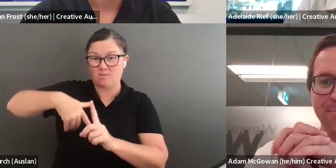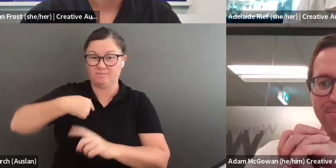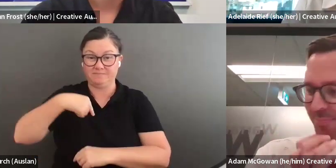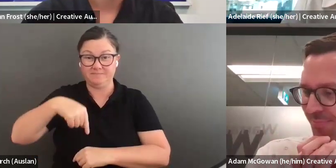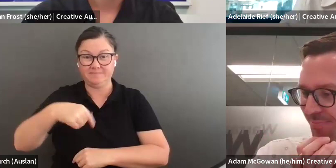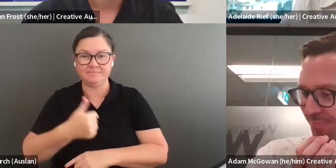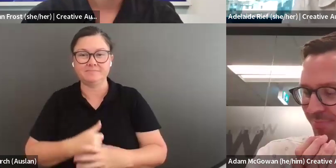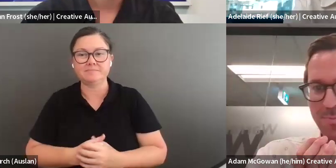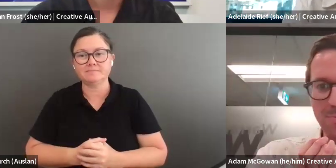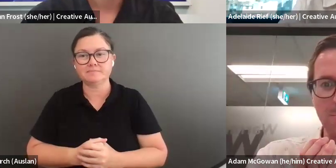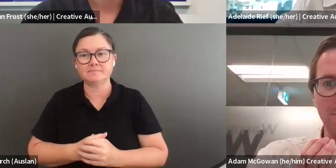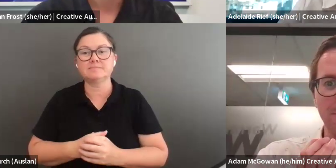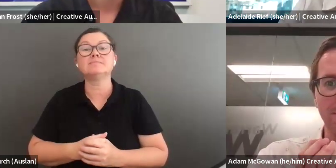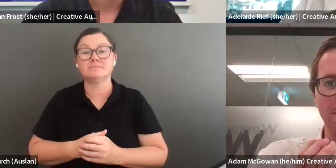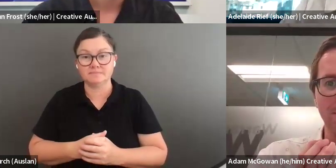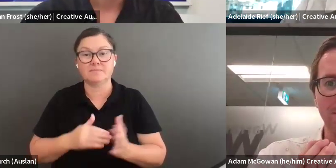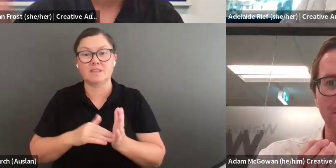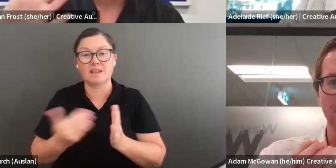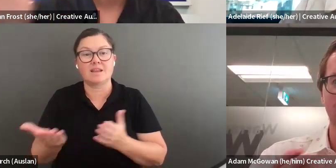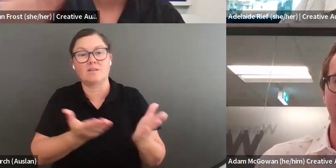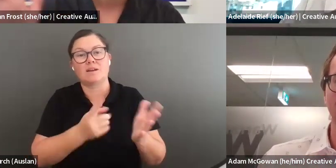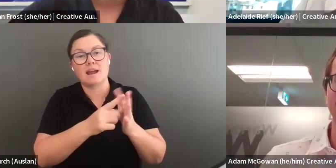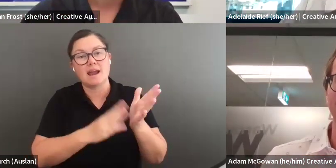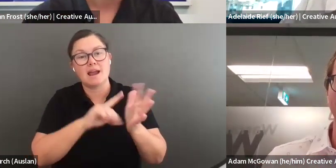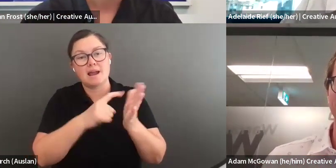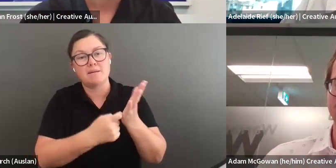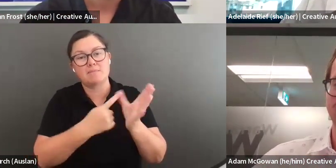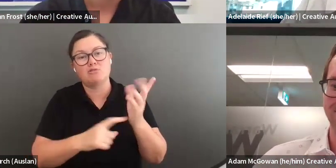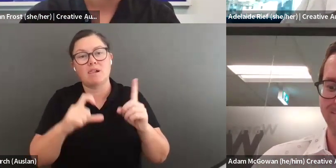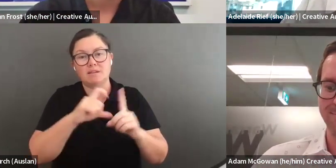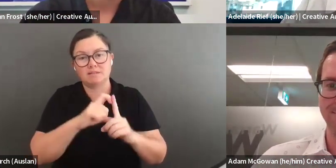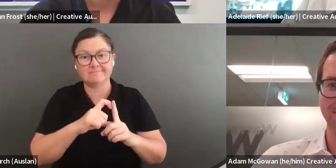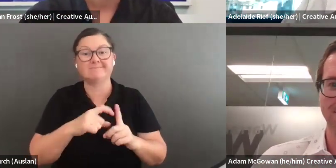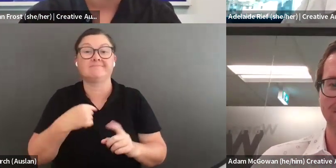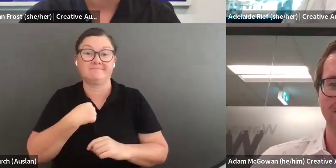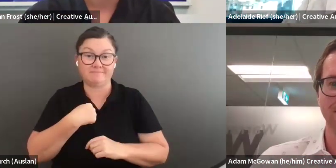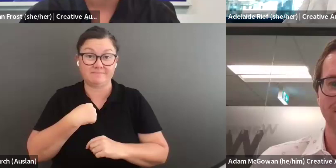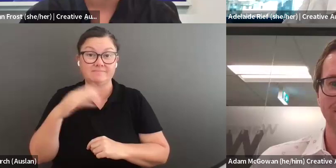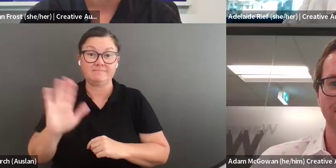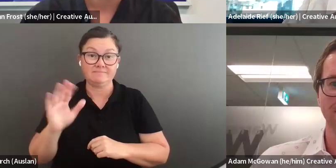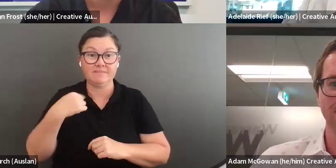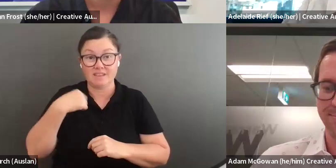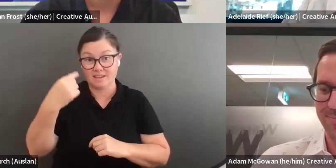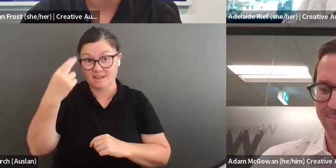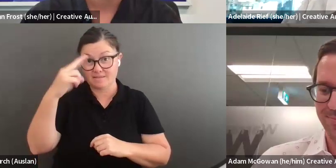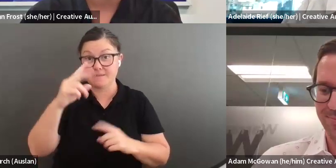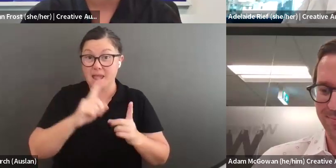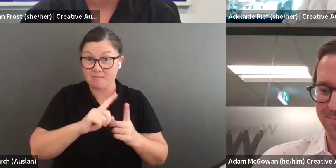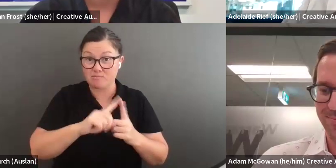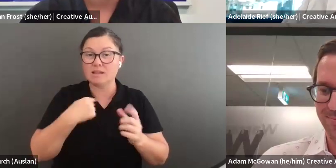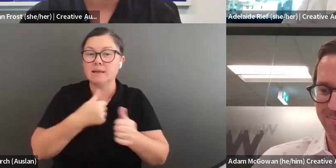. I'll be here in the background. Thank you so much. >> Thank you so much, and here is my colleague